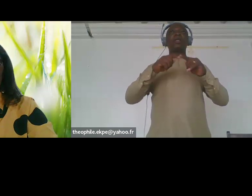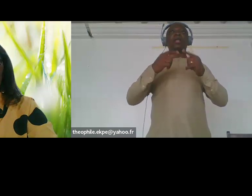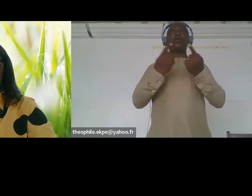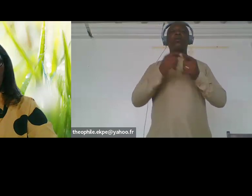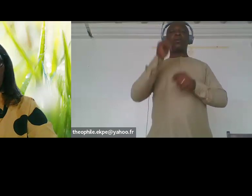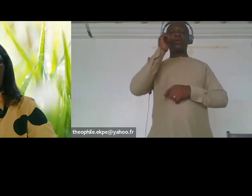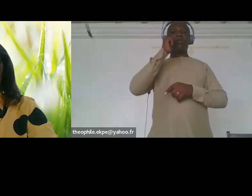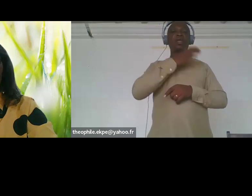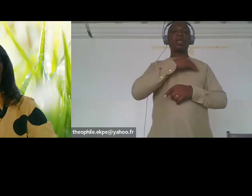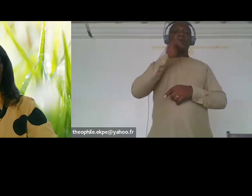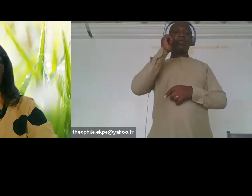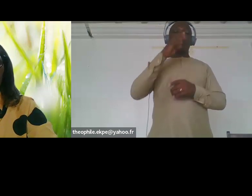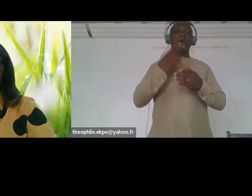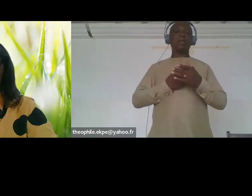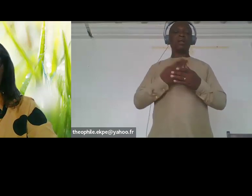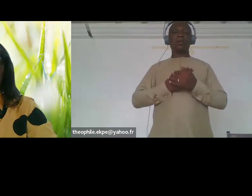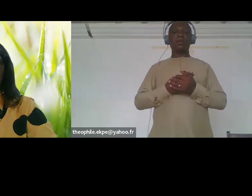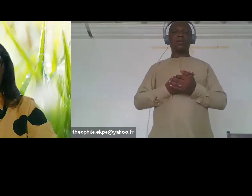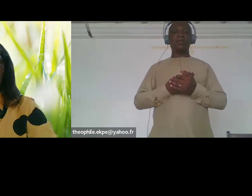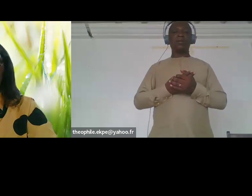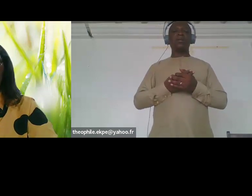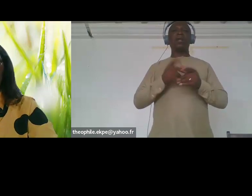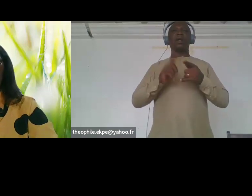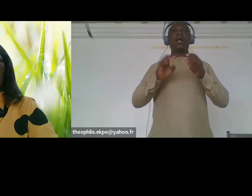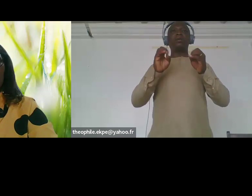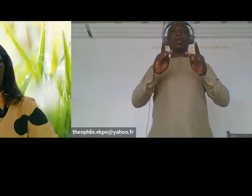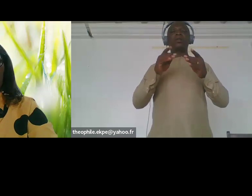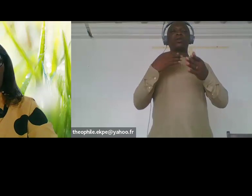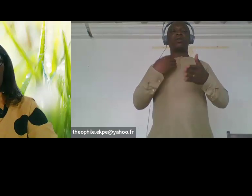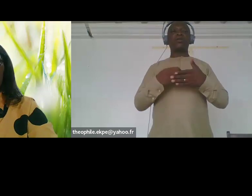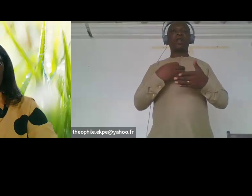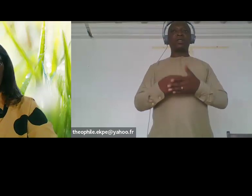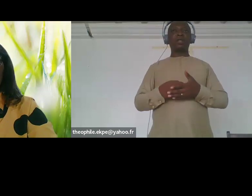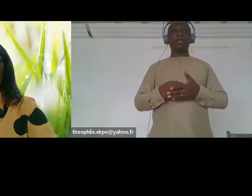on financial literacy business skills uh to make sure that they have the